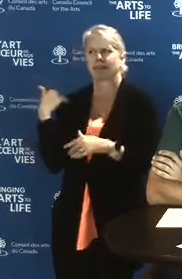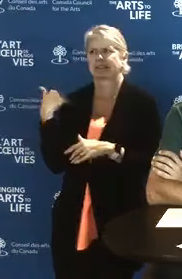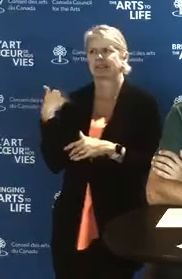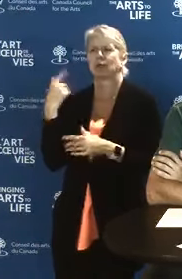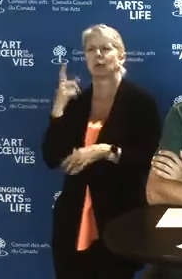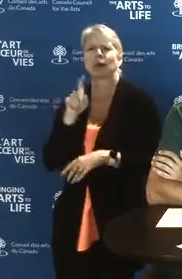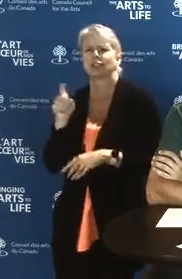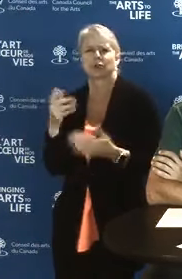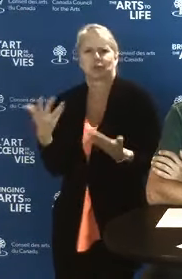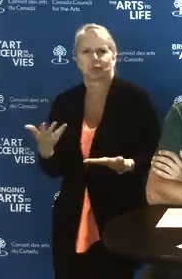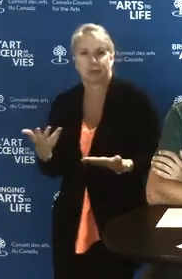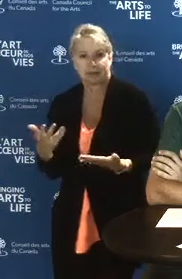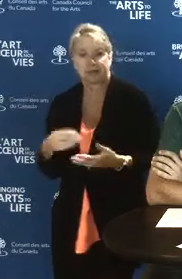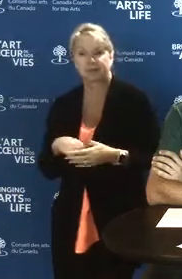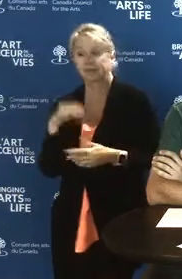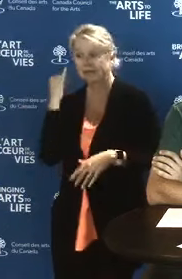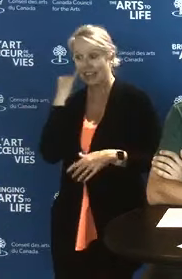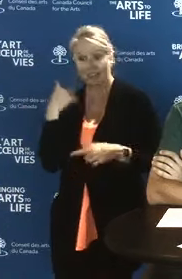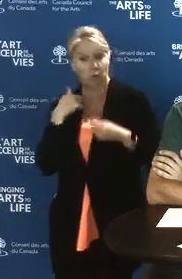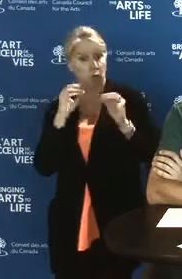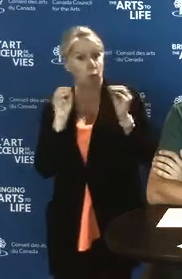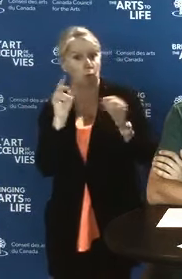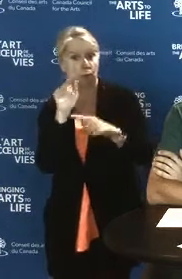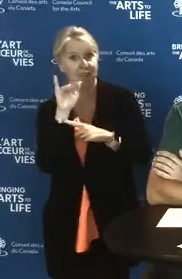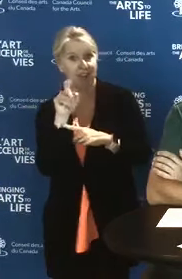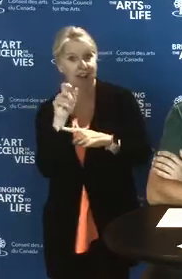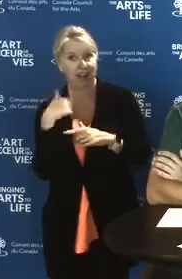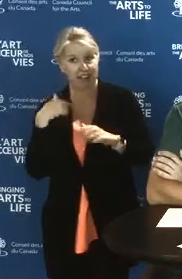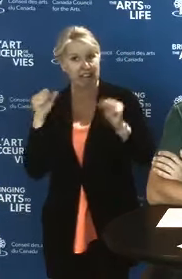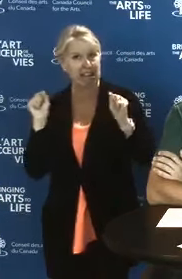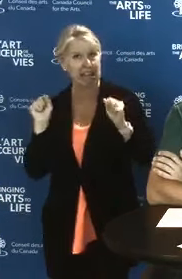If I do not have a profile, can I apply to the Digital Strategy Fund?